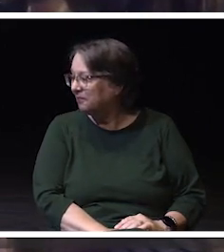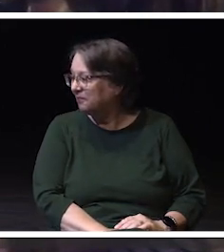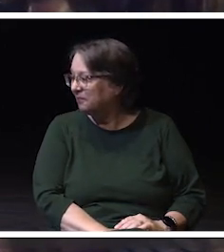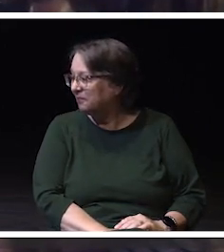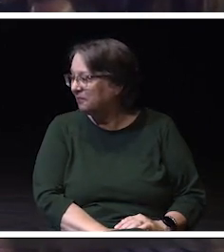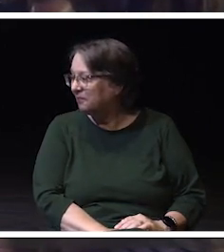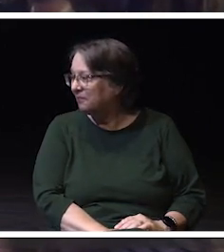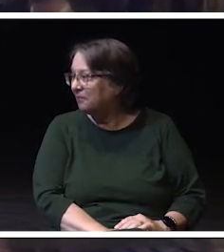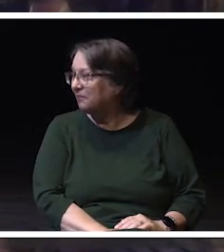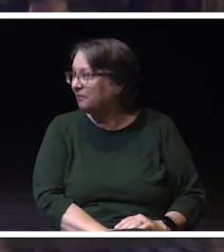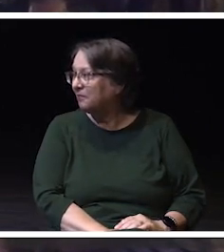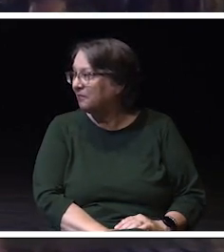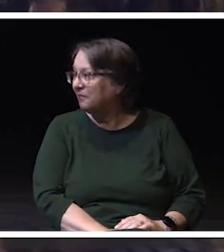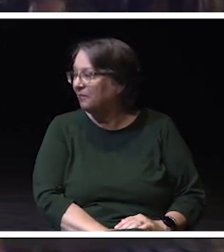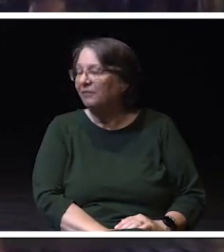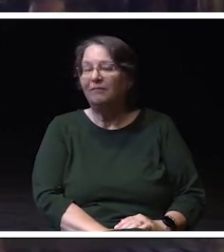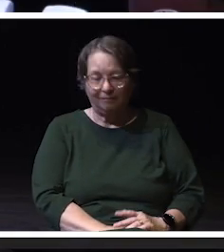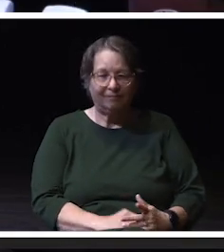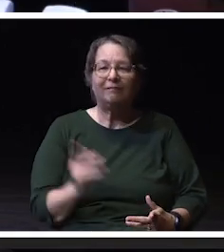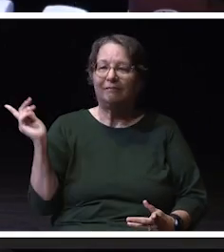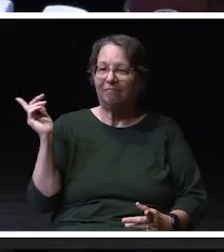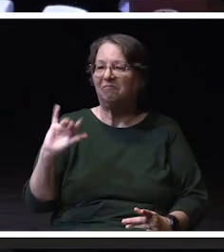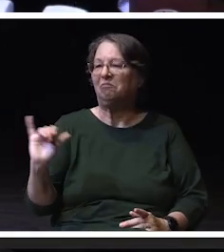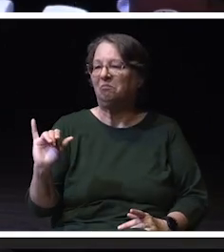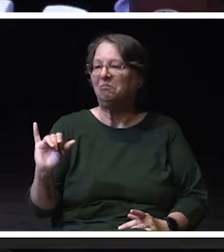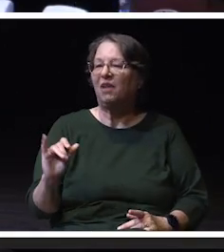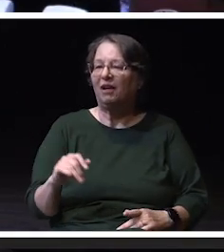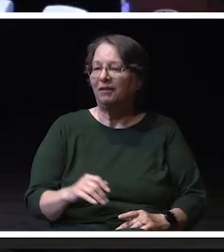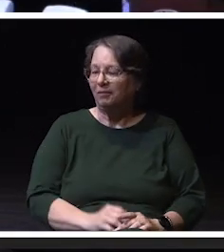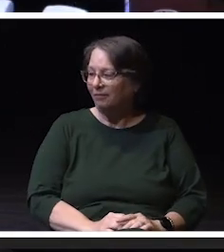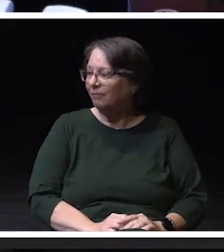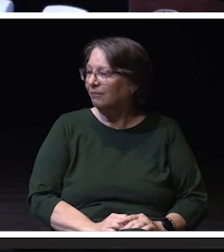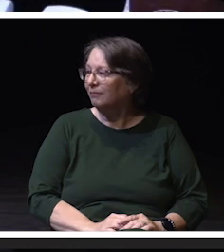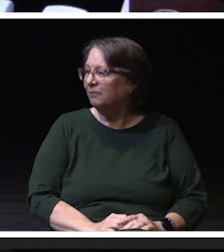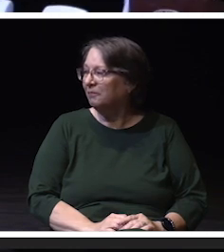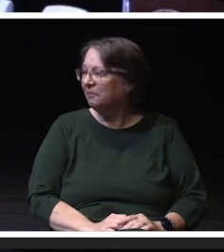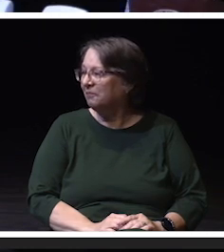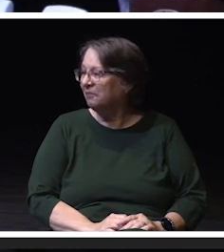Alright. There you go Jeff. It it's hot up there.